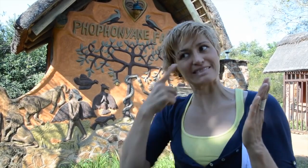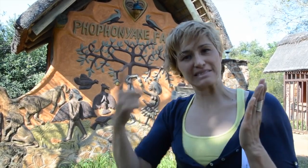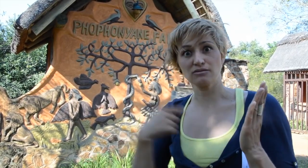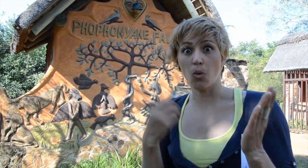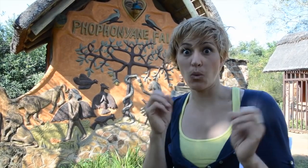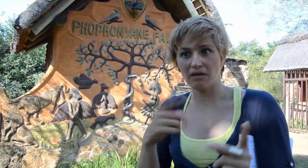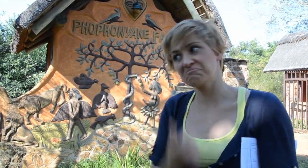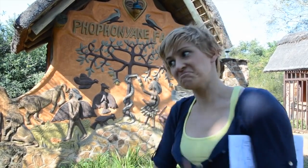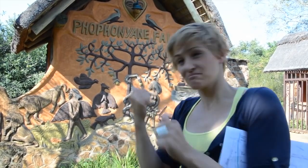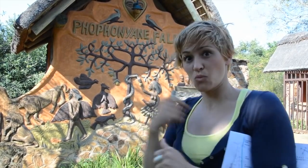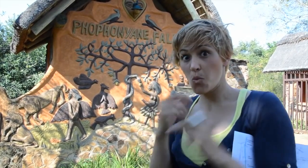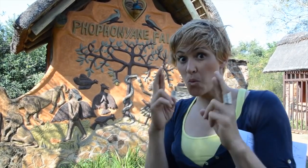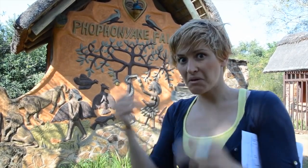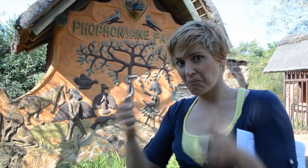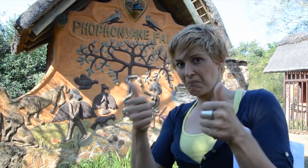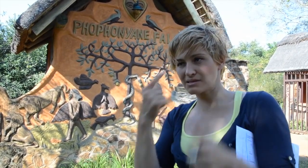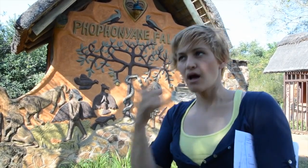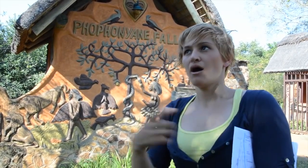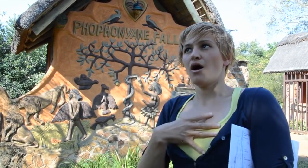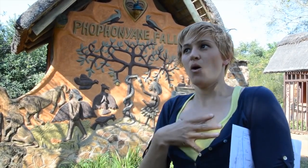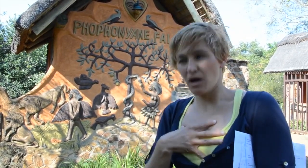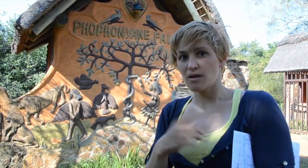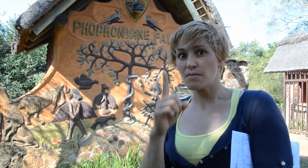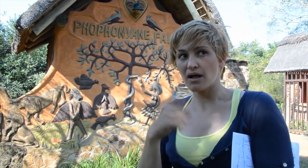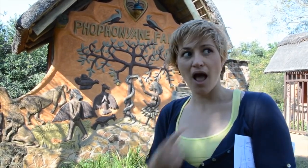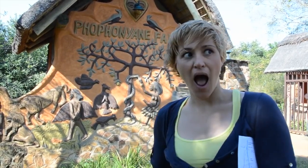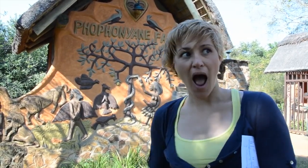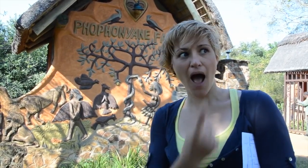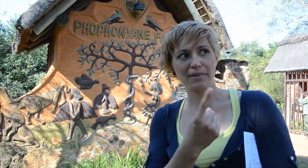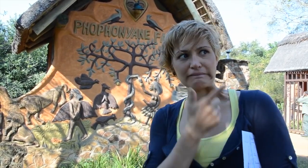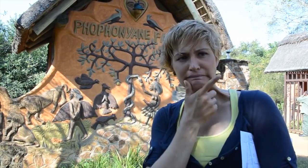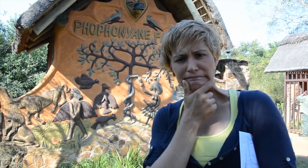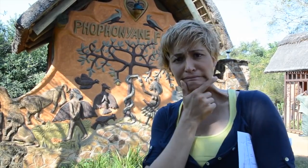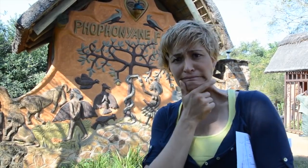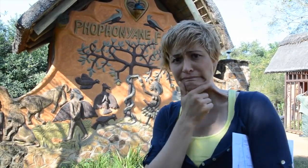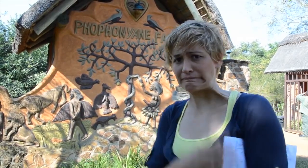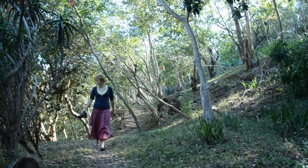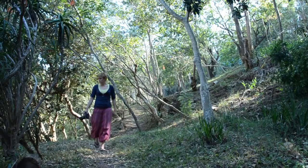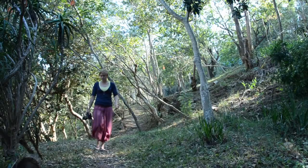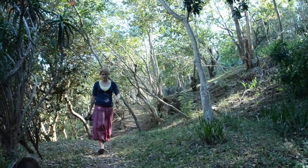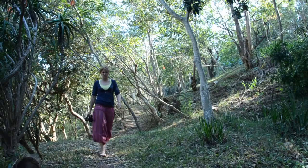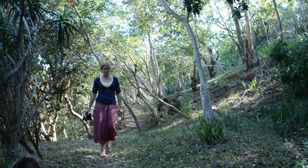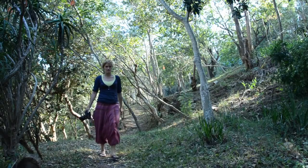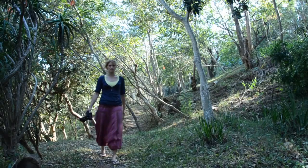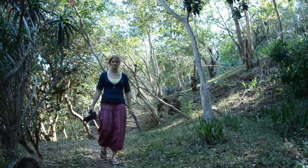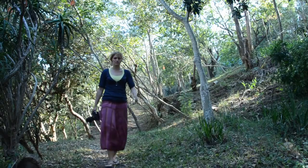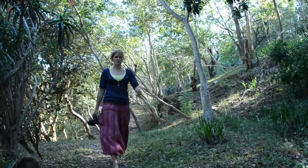The guide book said this is a must-see attraction so here I am. I hope this is a good place to visit. I wonder how will I be able to drive back up.